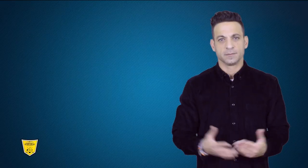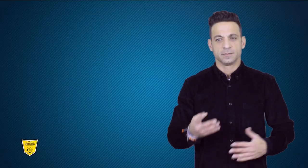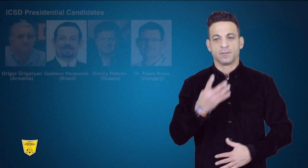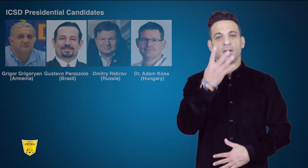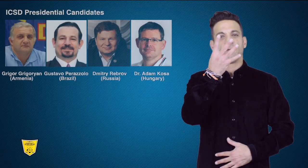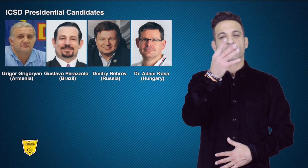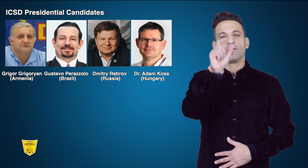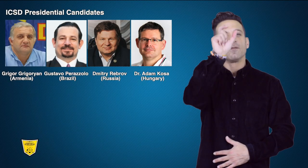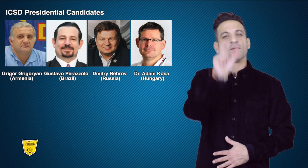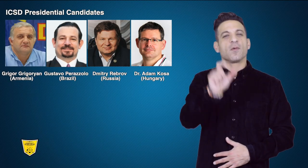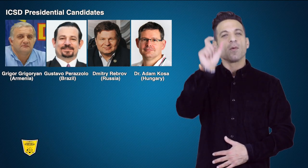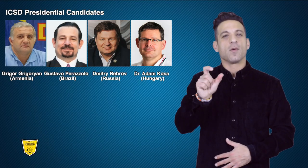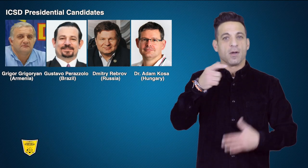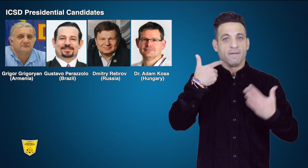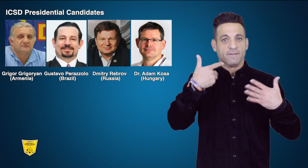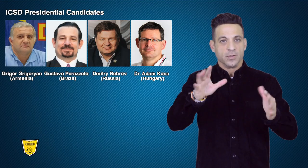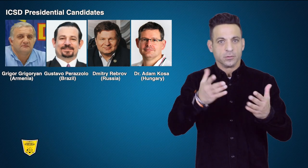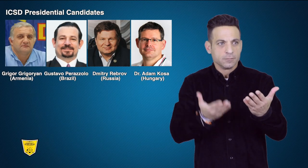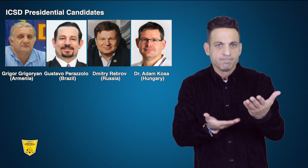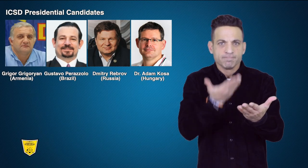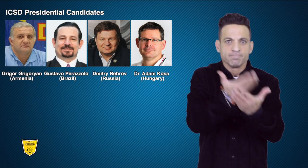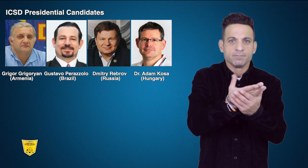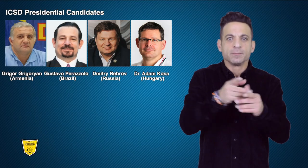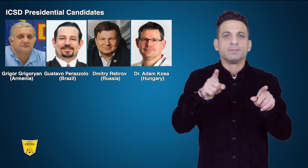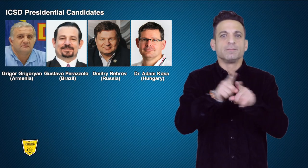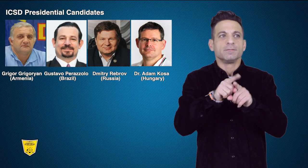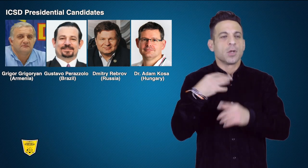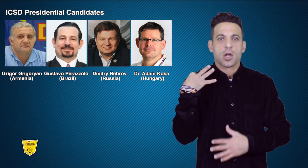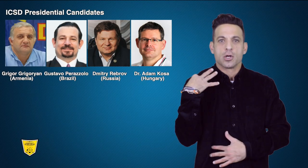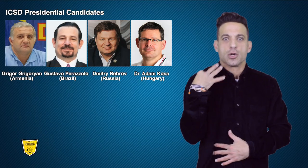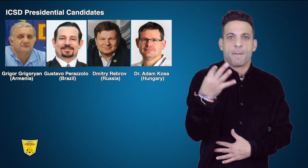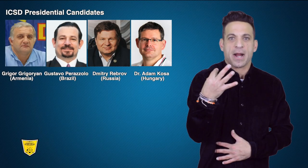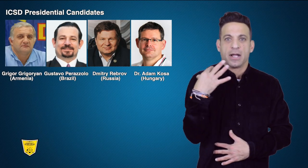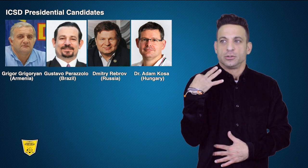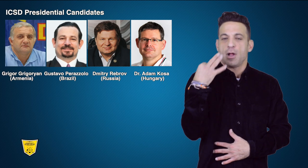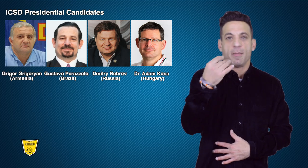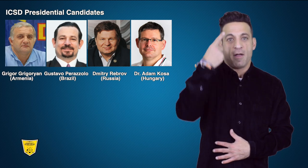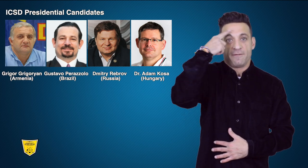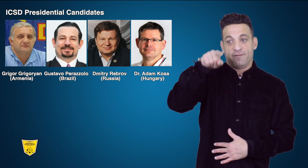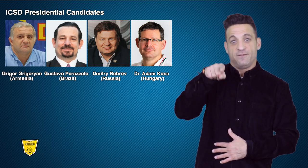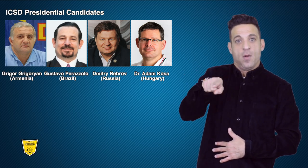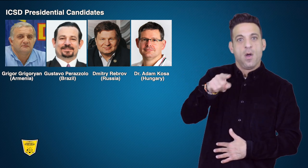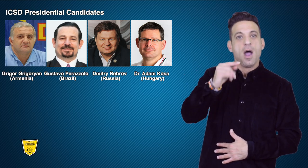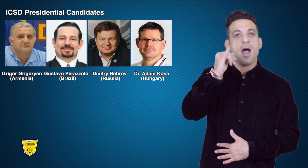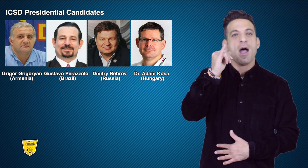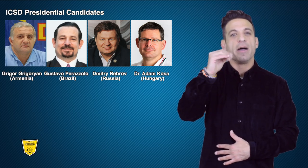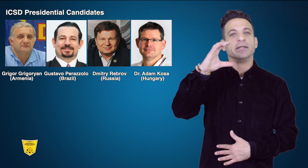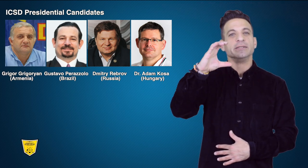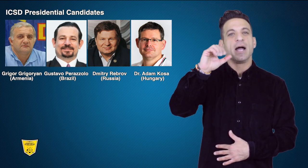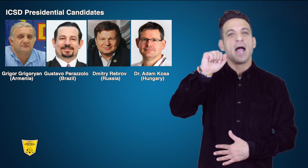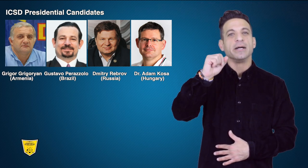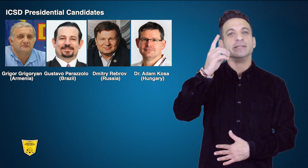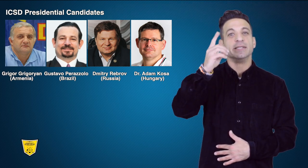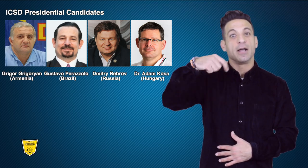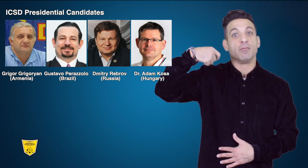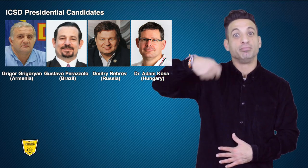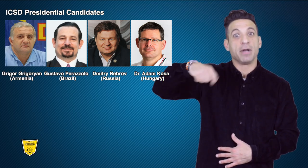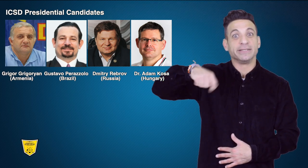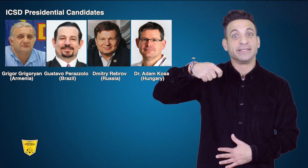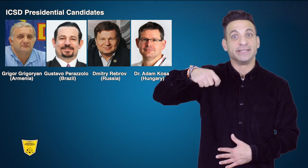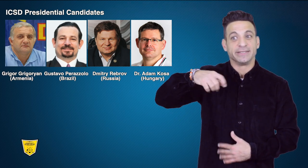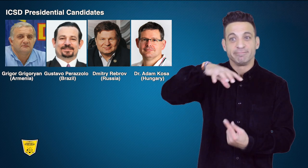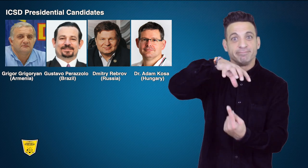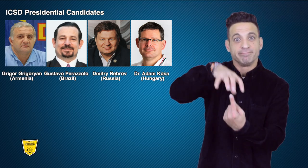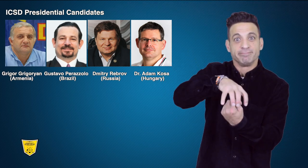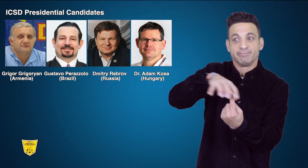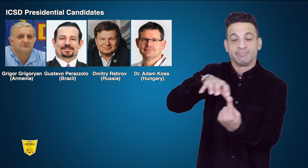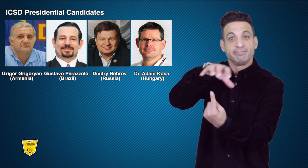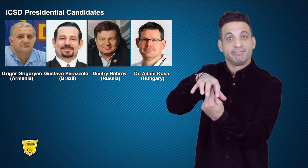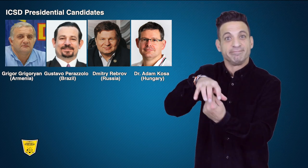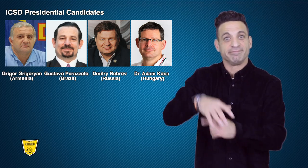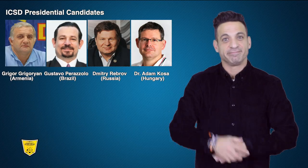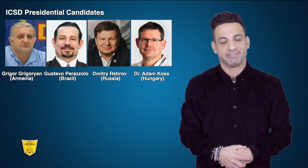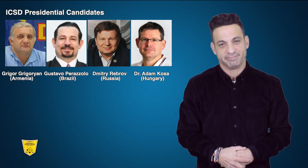Four people submitted nominations for the ICSD president position: